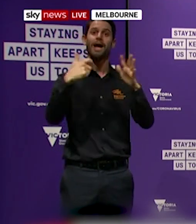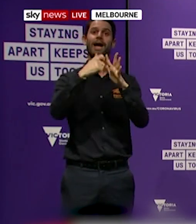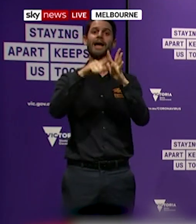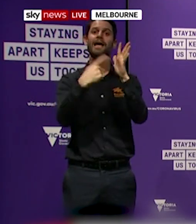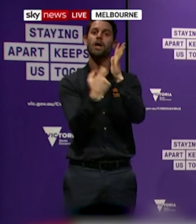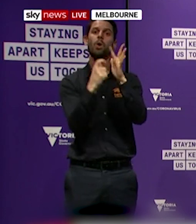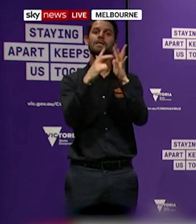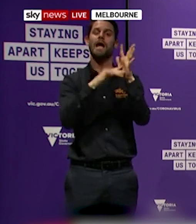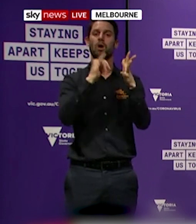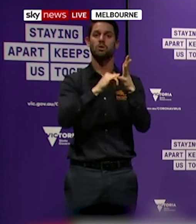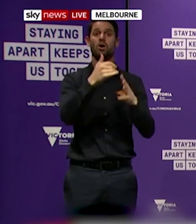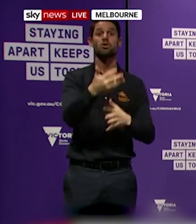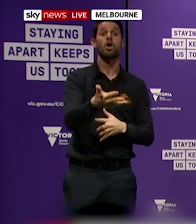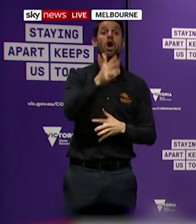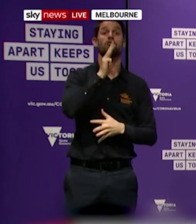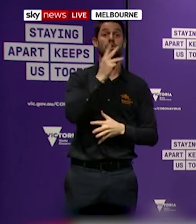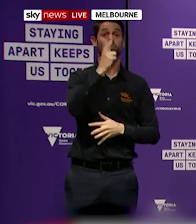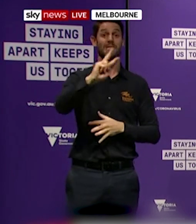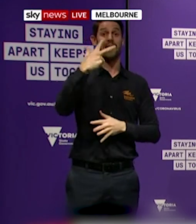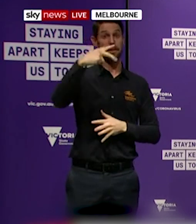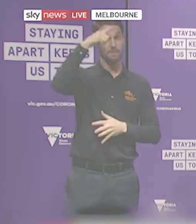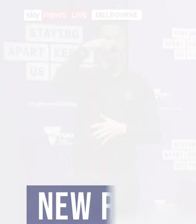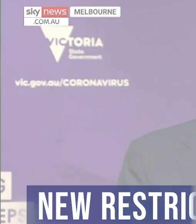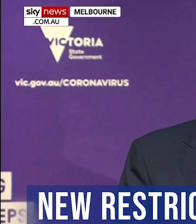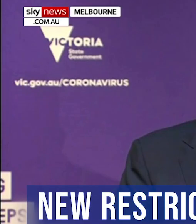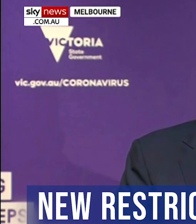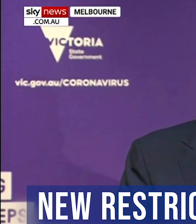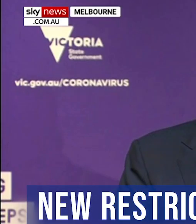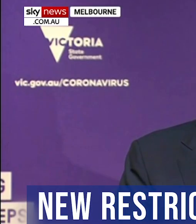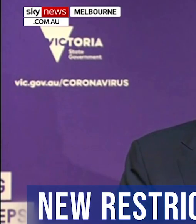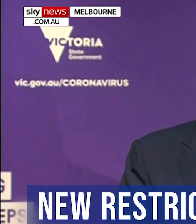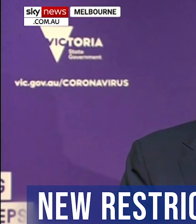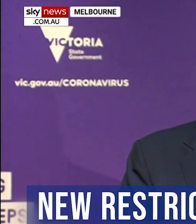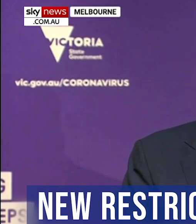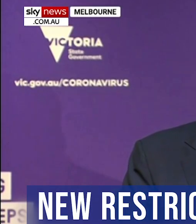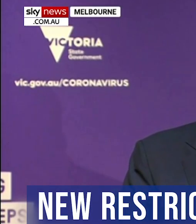928 people refused to be tested. In the first instance the chief health officer has advised